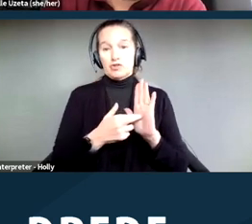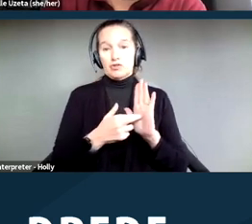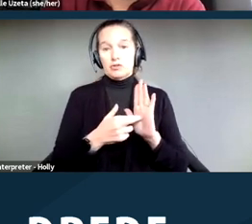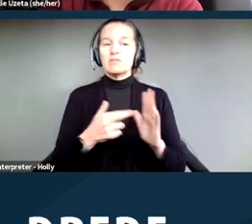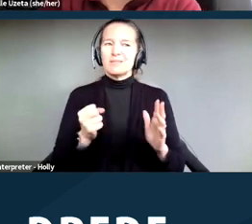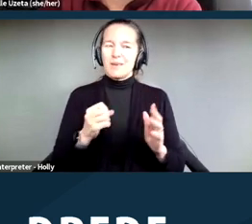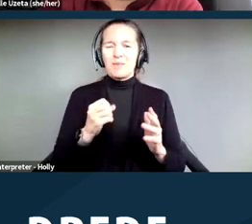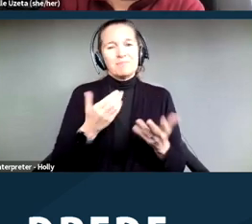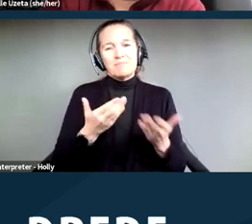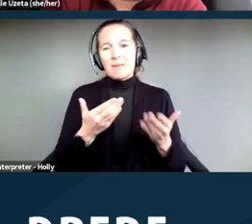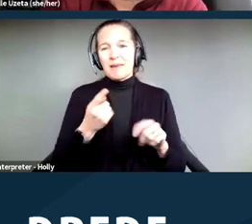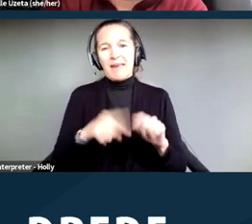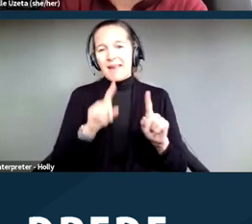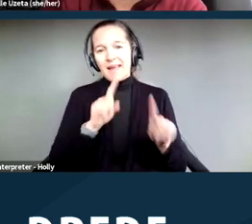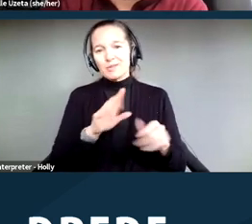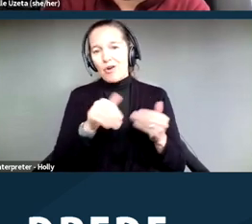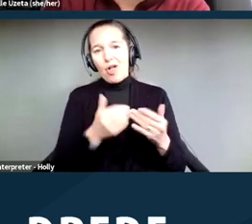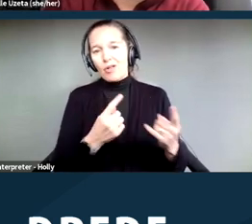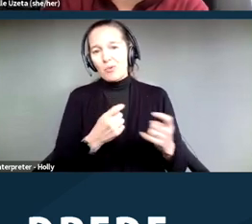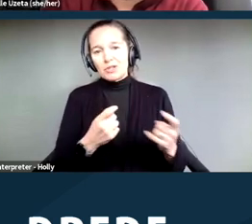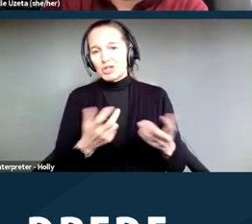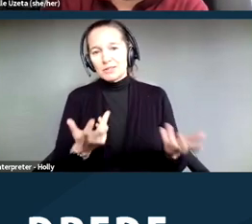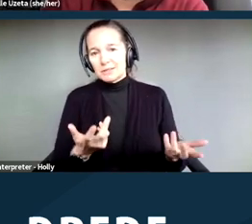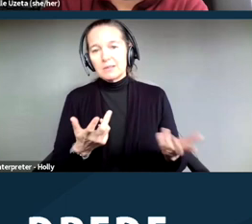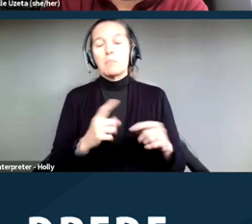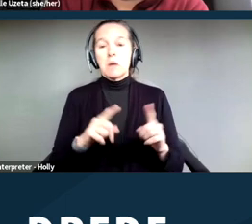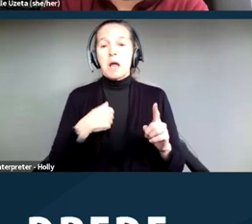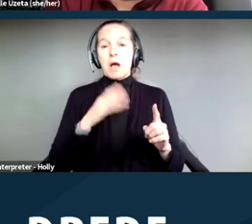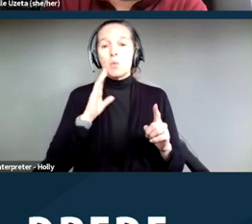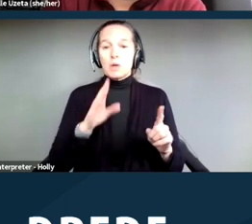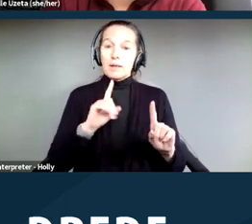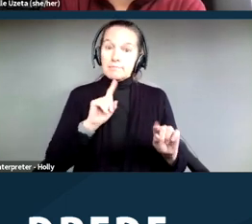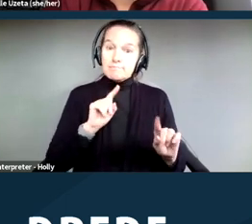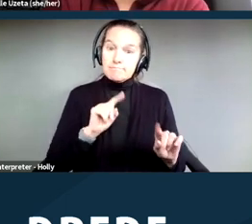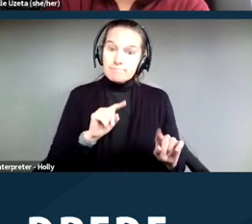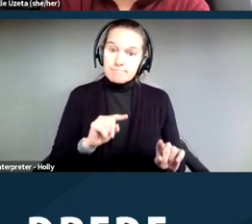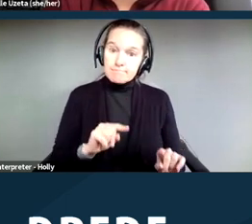of your questions but I will answer as many them as I can during the hour, and we maybe able to